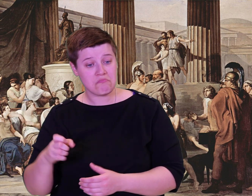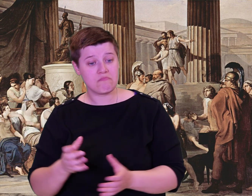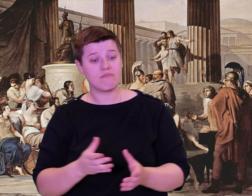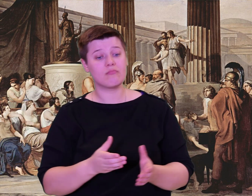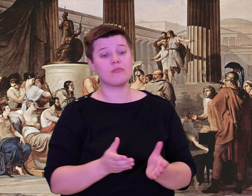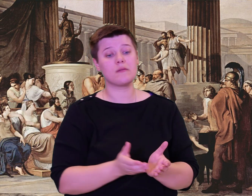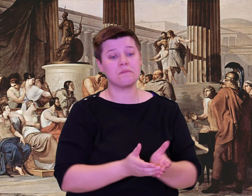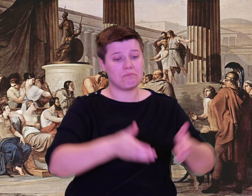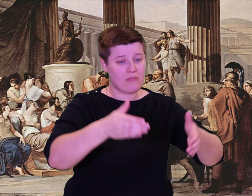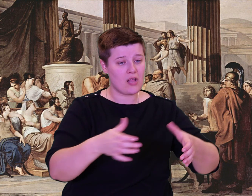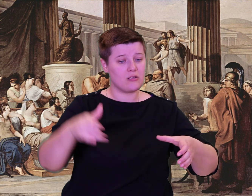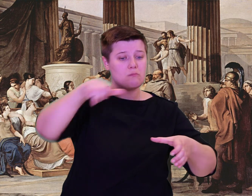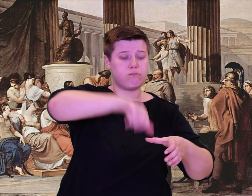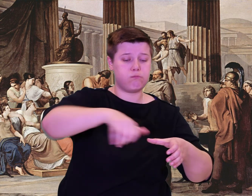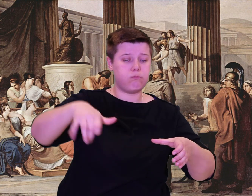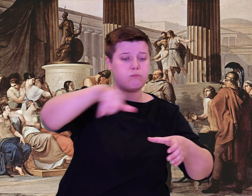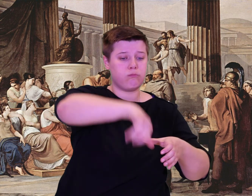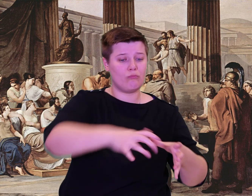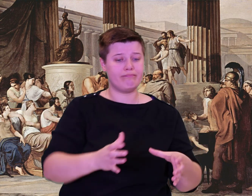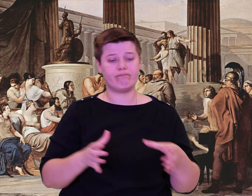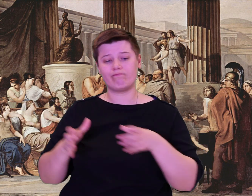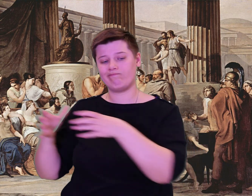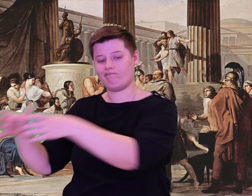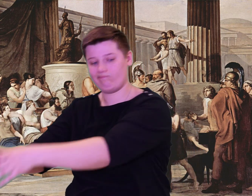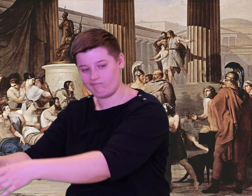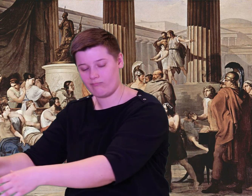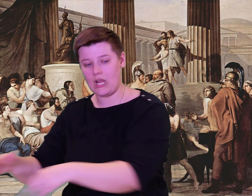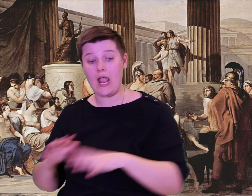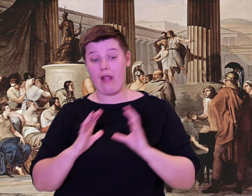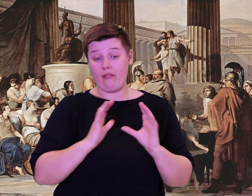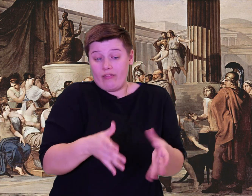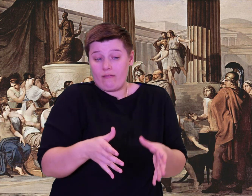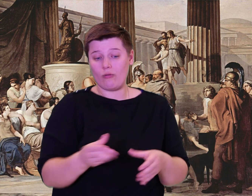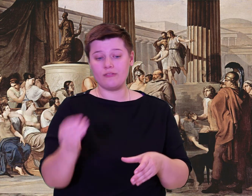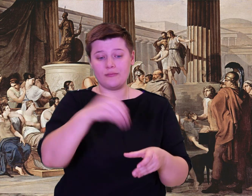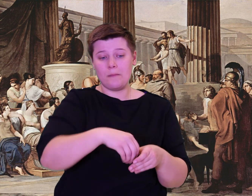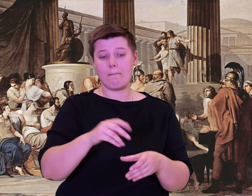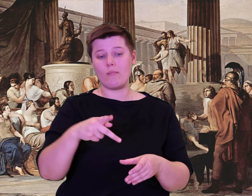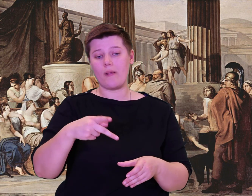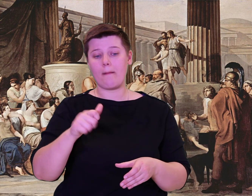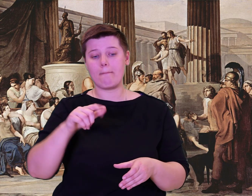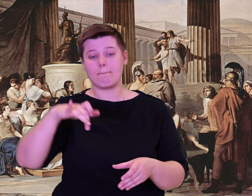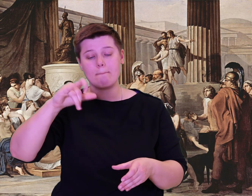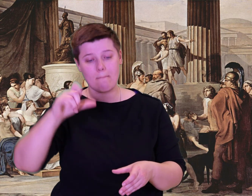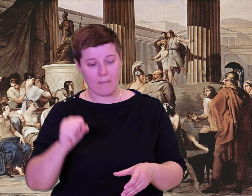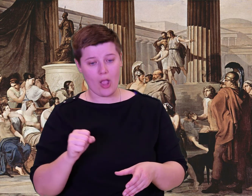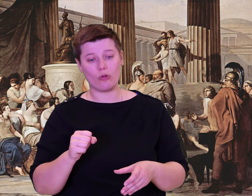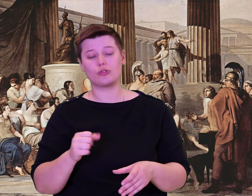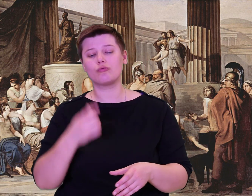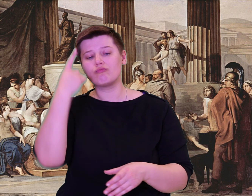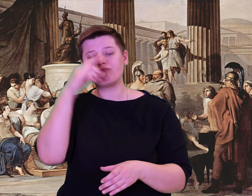did you come from across the watery depths? Are you on business, or roaming round